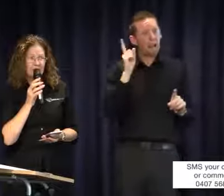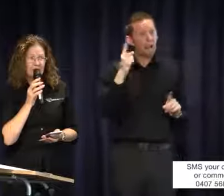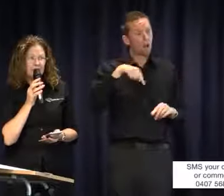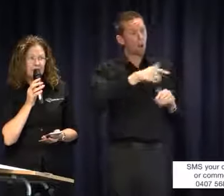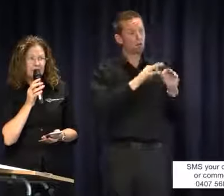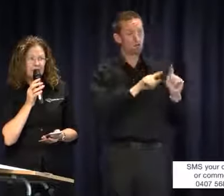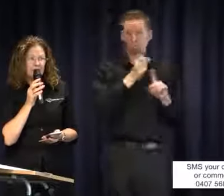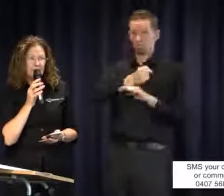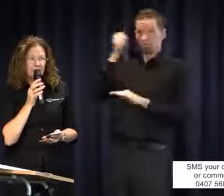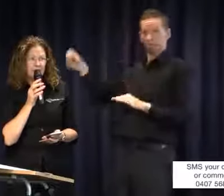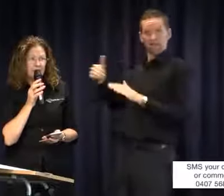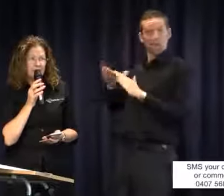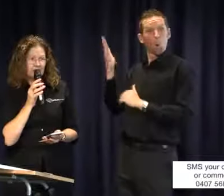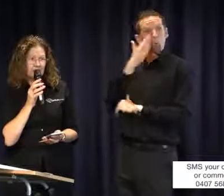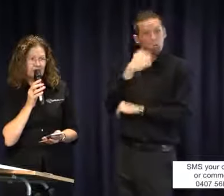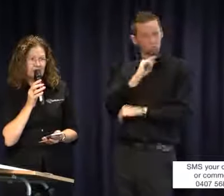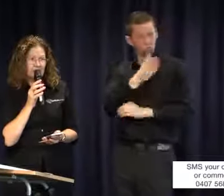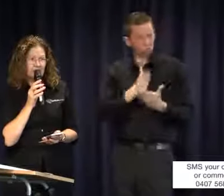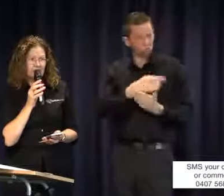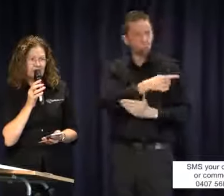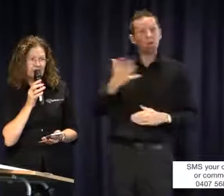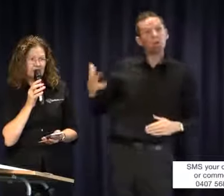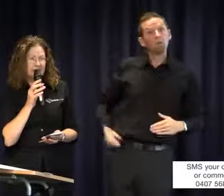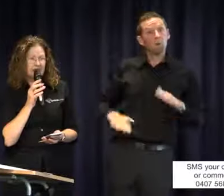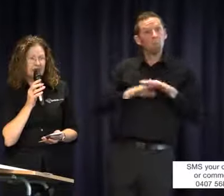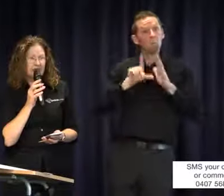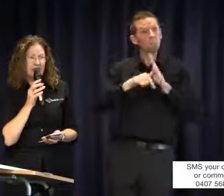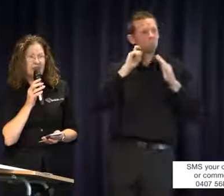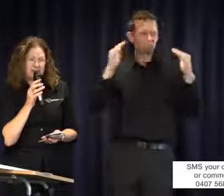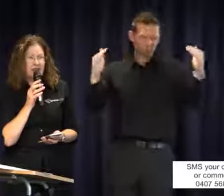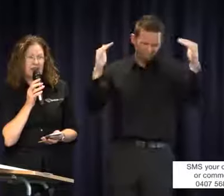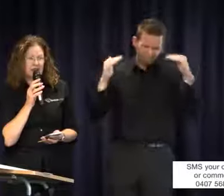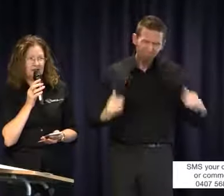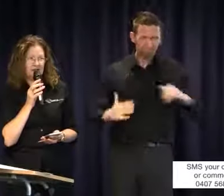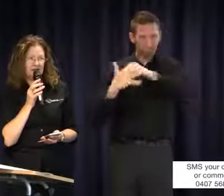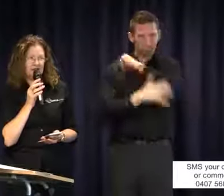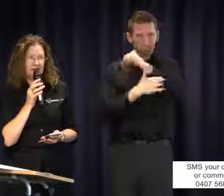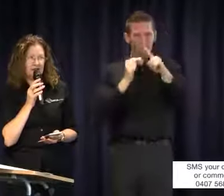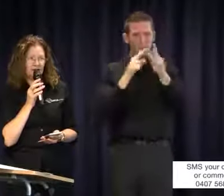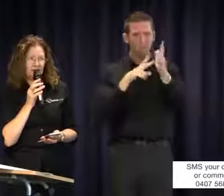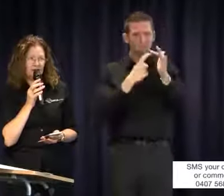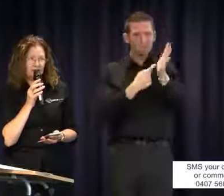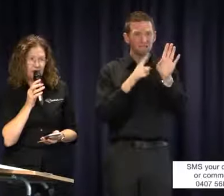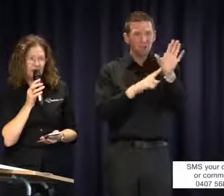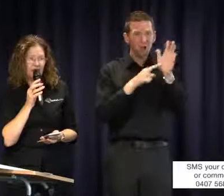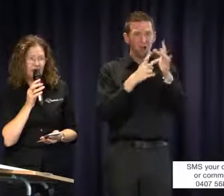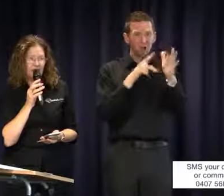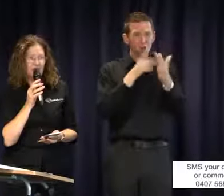they would be living below the poverty line. It's disgusting how much they are earning,